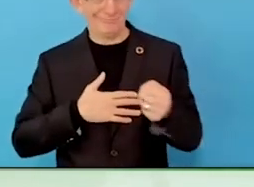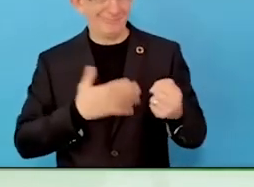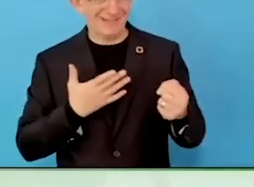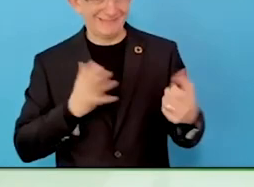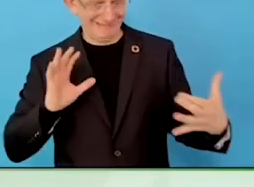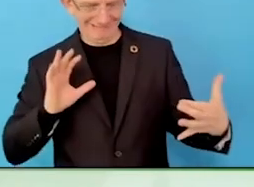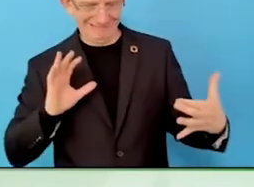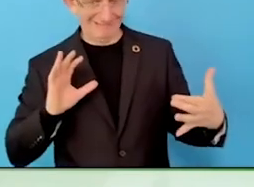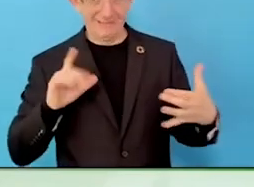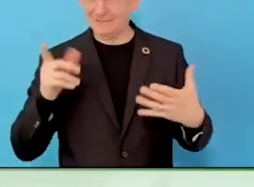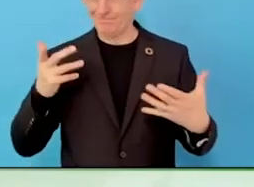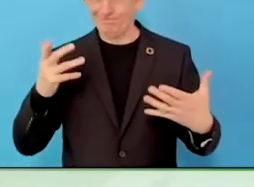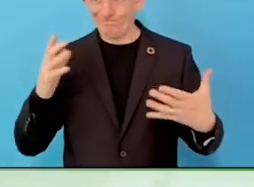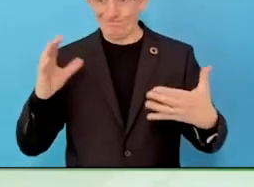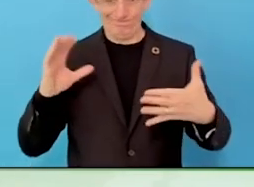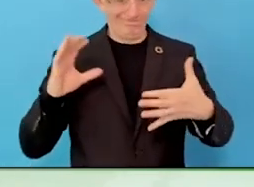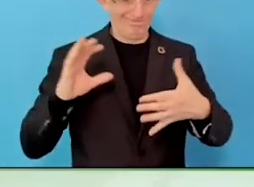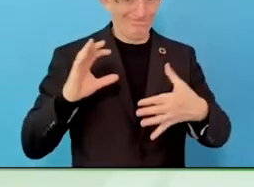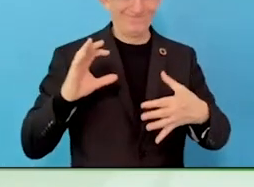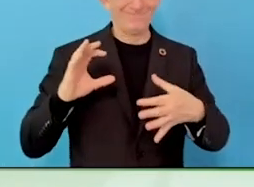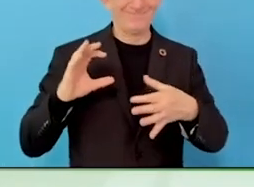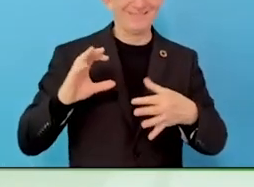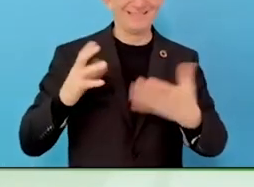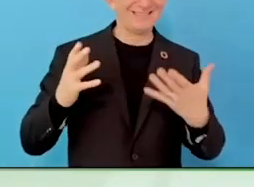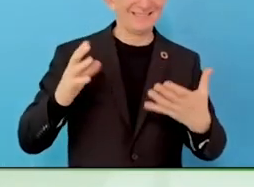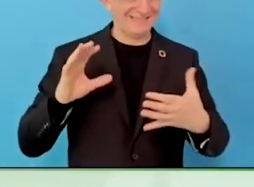We started working with local NGOs in Argentina.